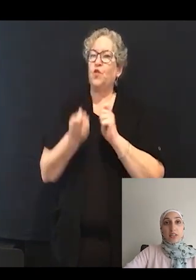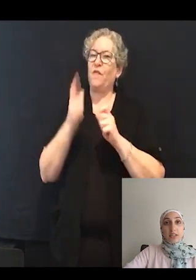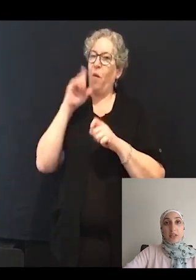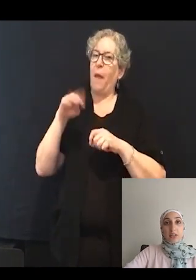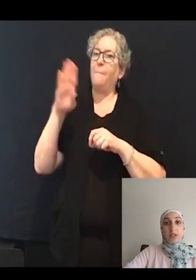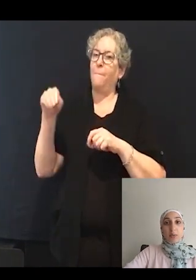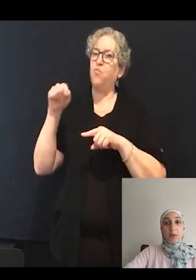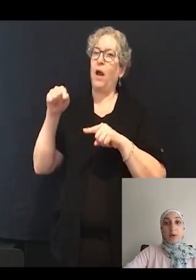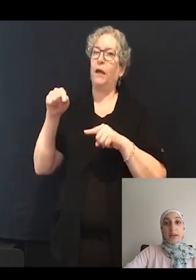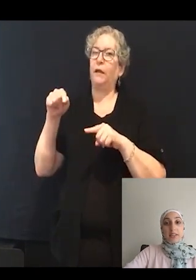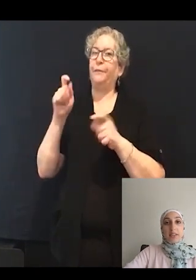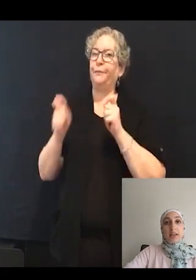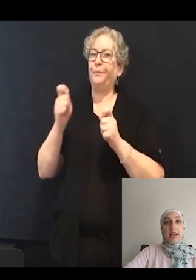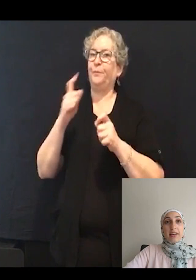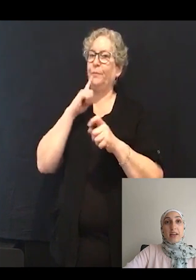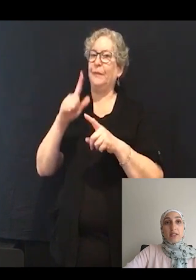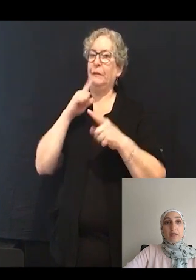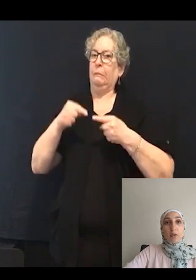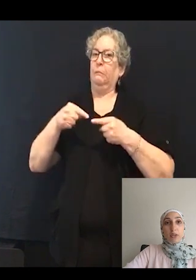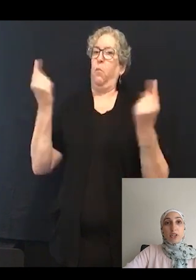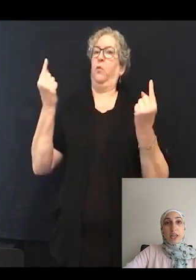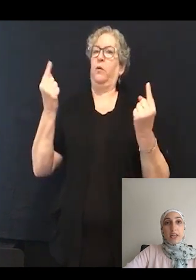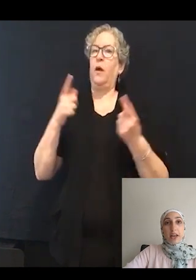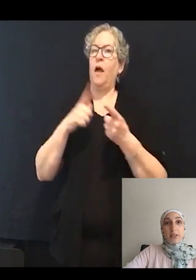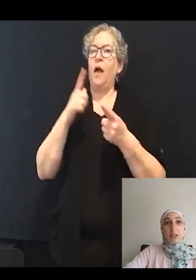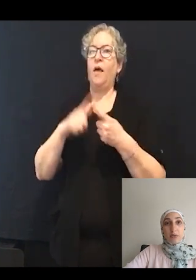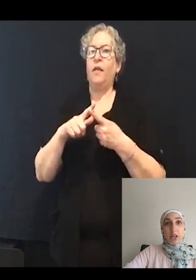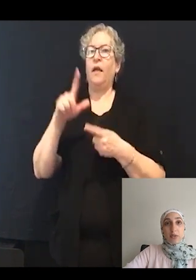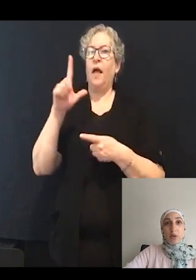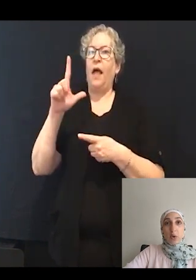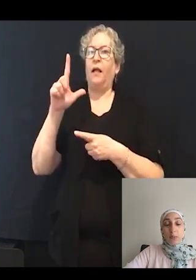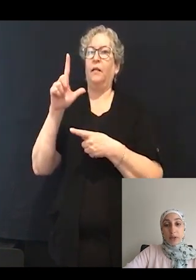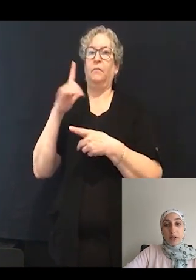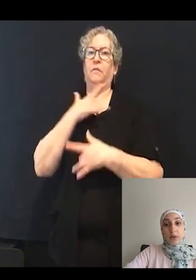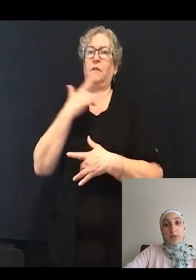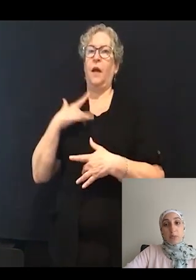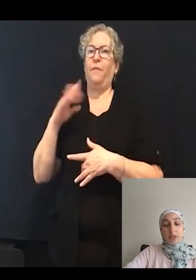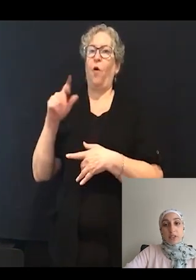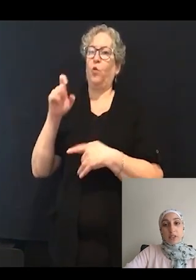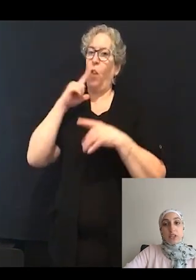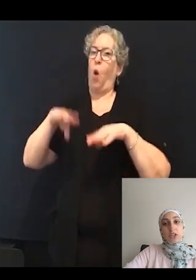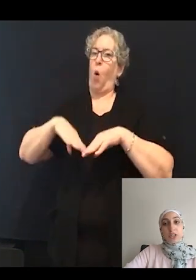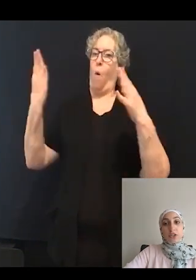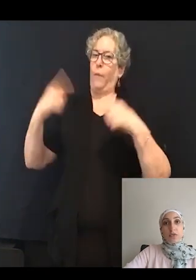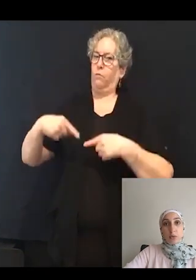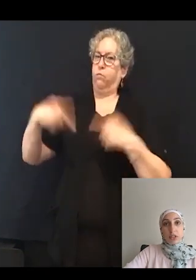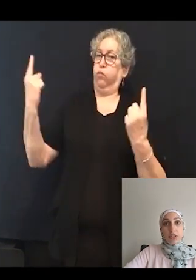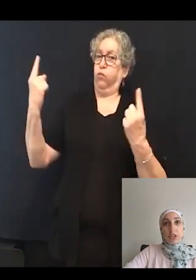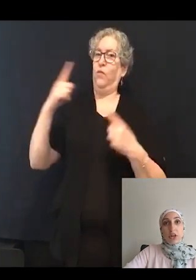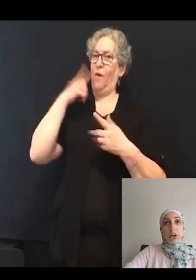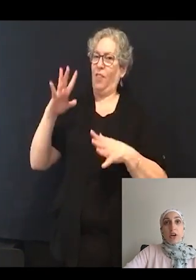a cell to depolarize and L-type voltage gated calcium channels open in response to this change in voltage,